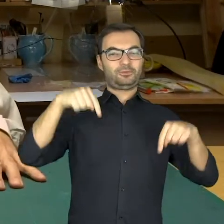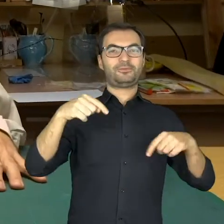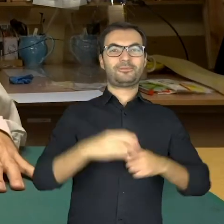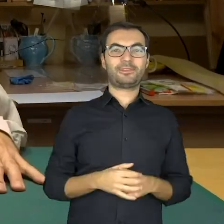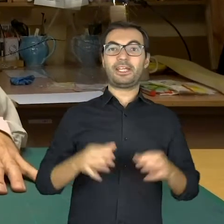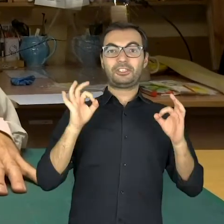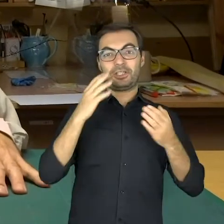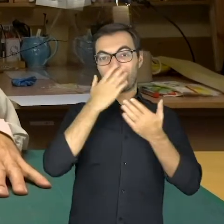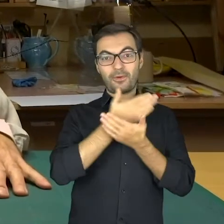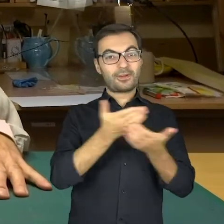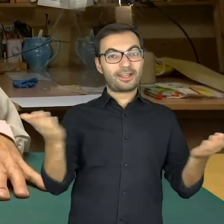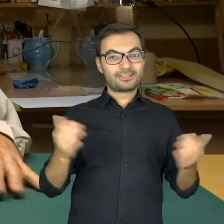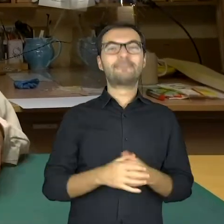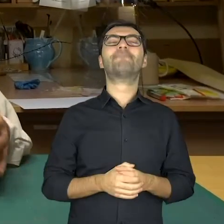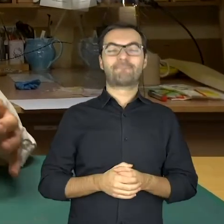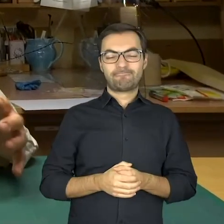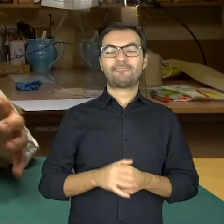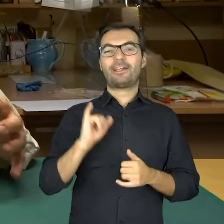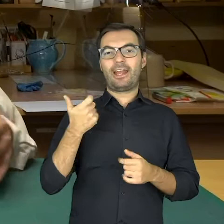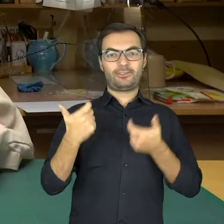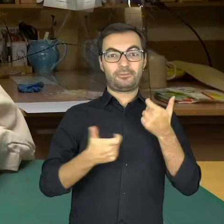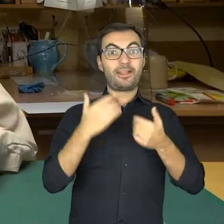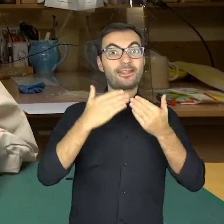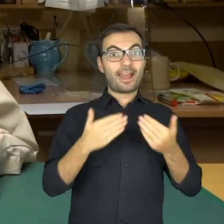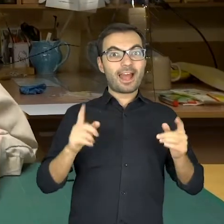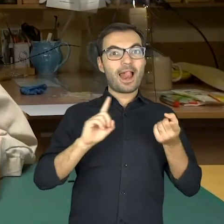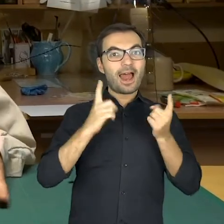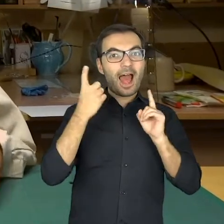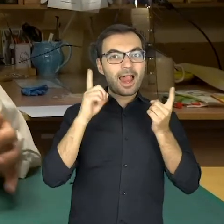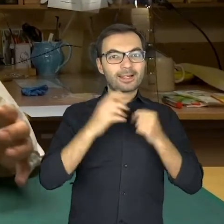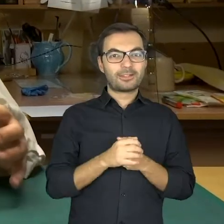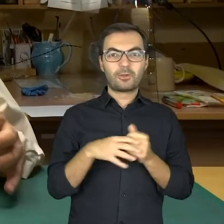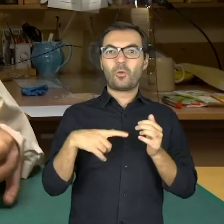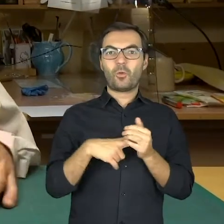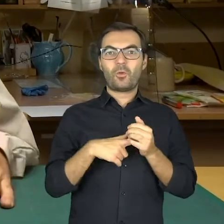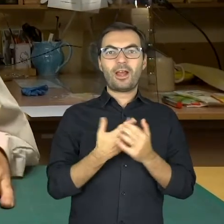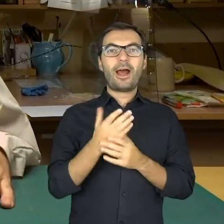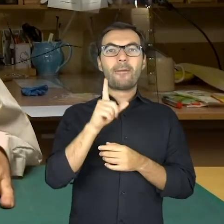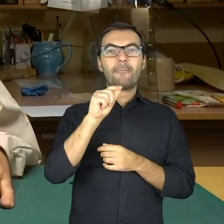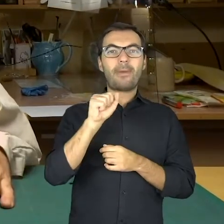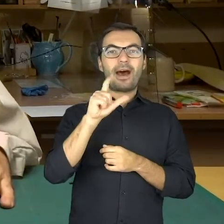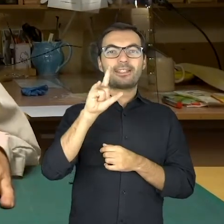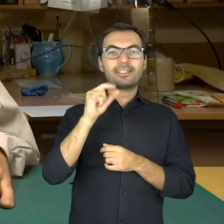Today I’ll show you how to make a puppet, it will be a hand puppet.